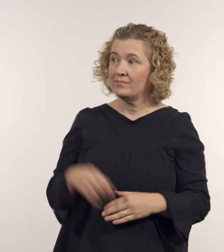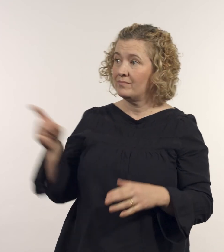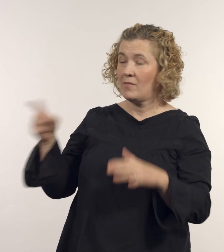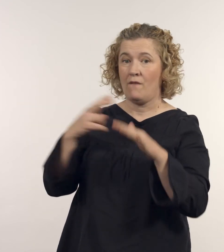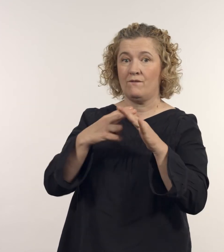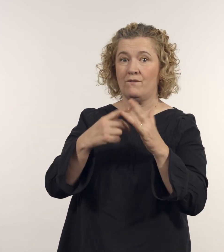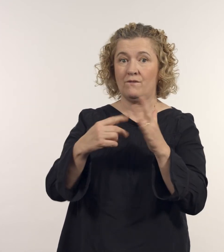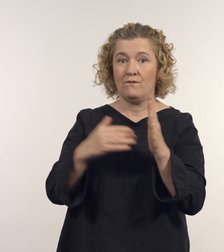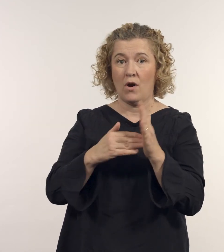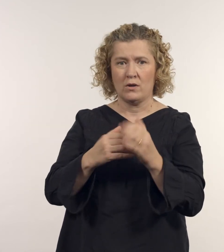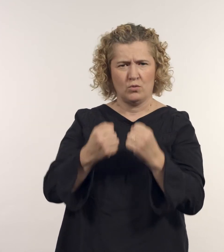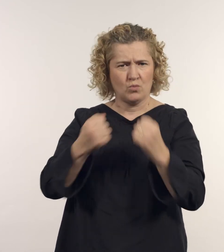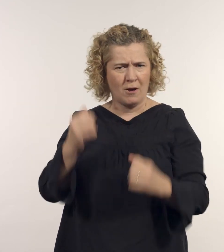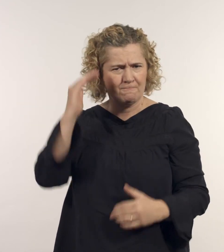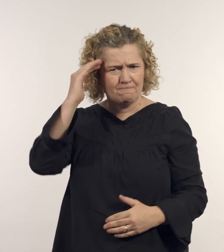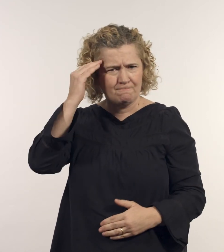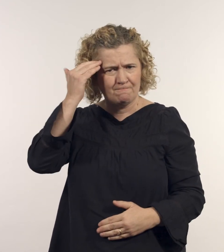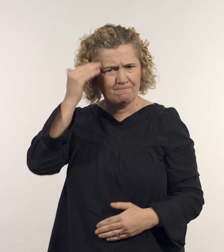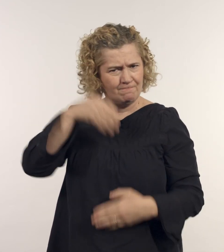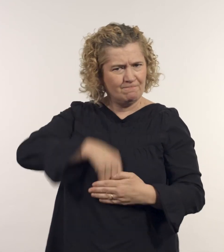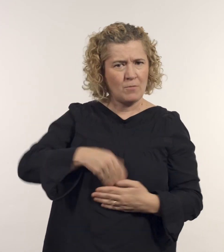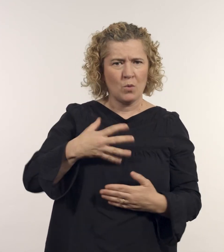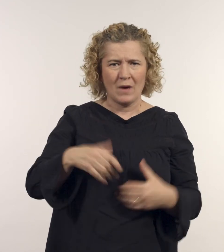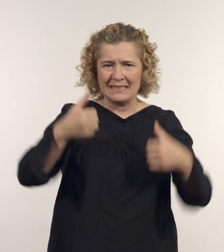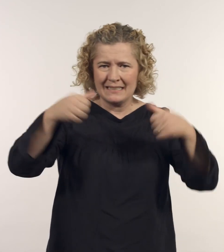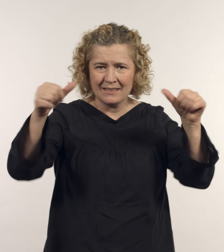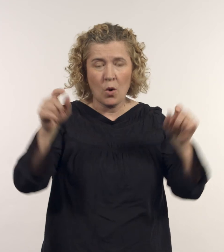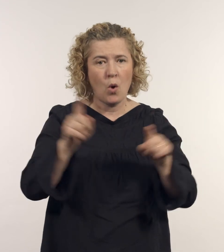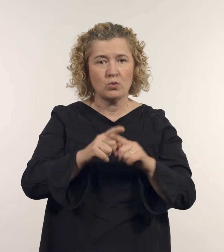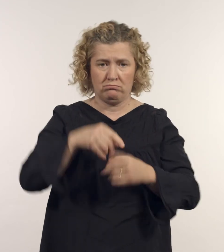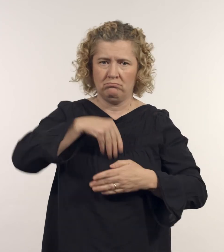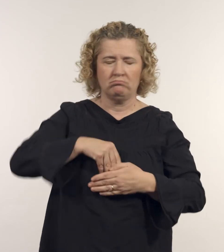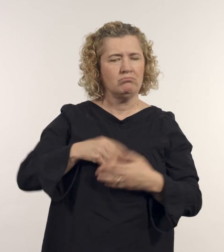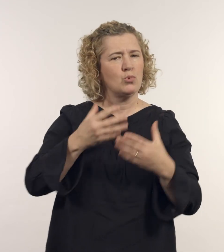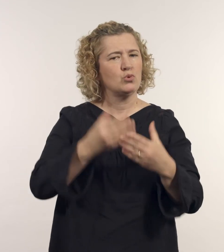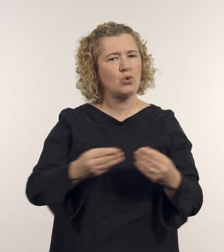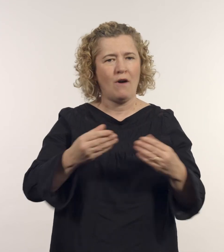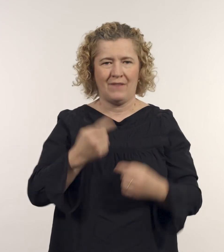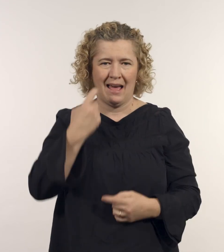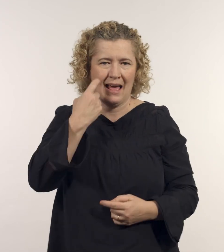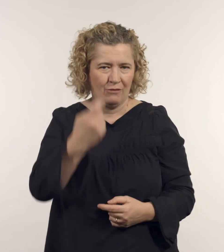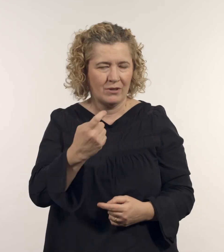‘Fozz is a fighter, though he is incredibly soft and caring as well.